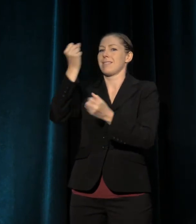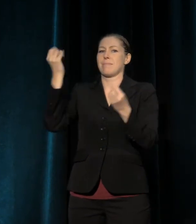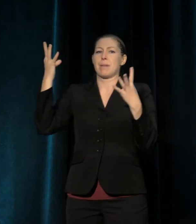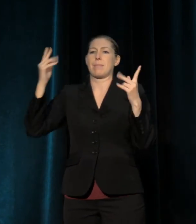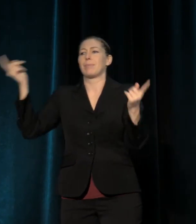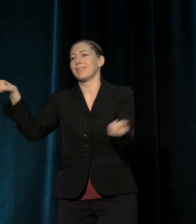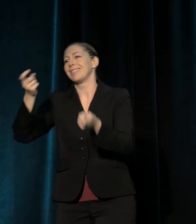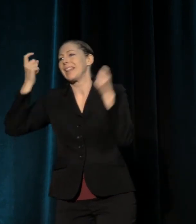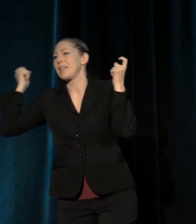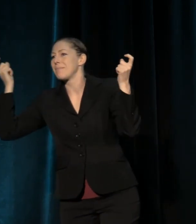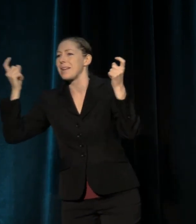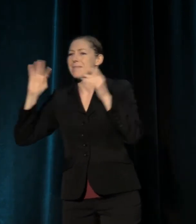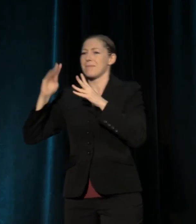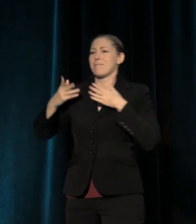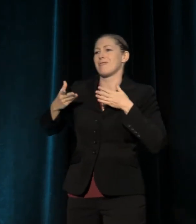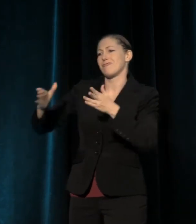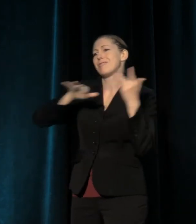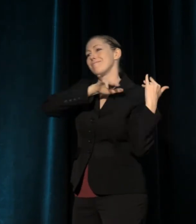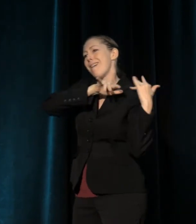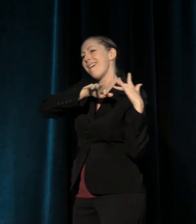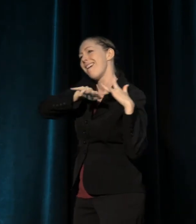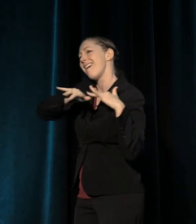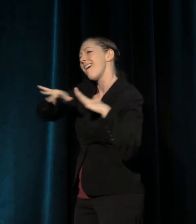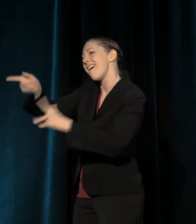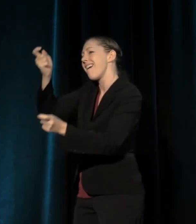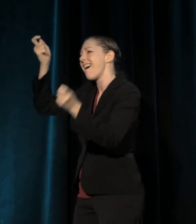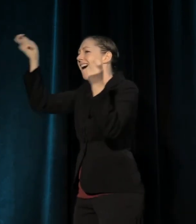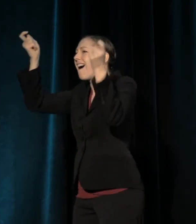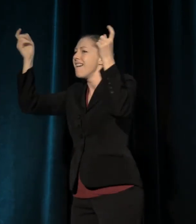there was music. In Oakland, folks were doing their sideshows.